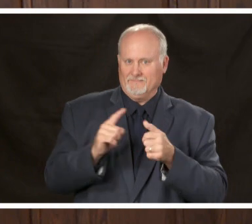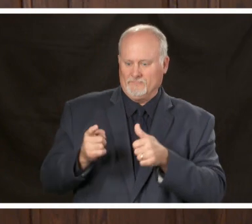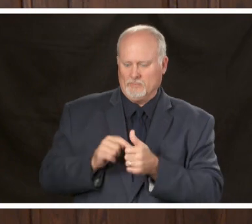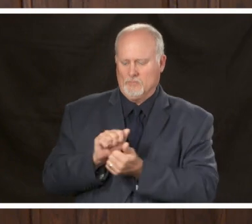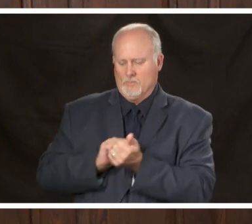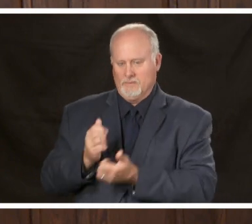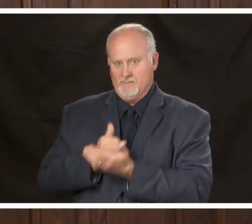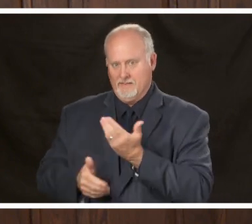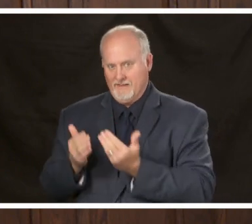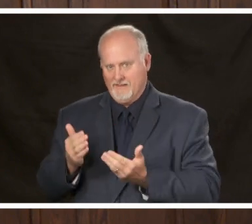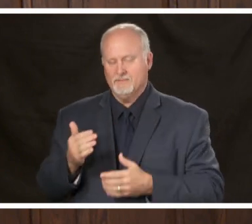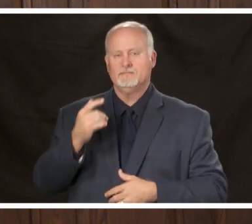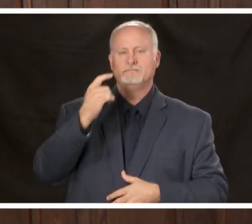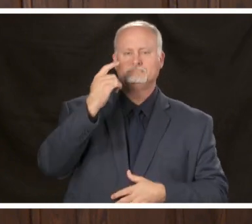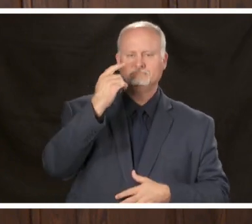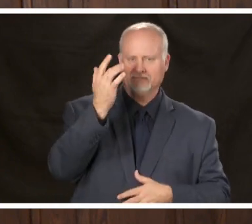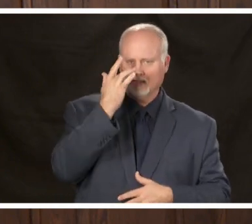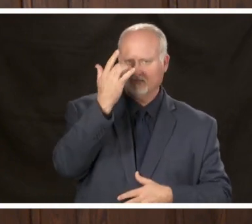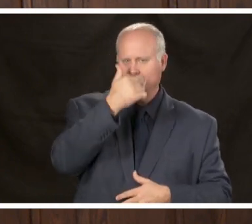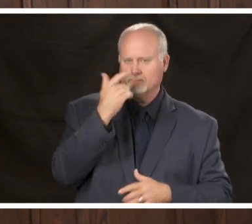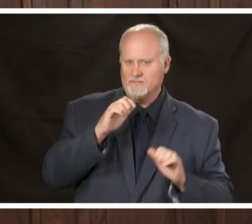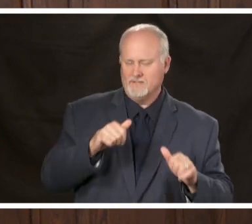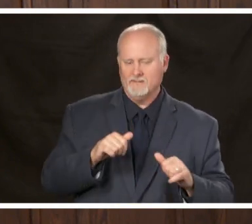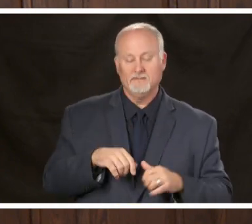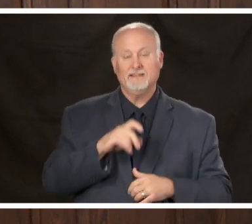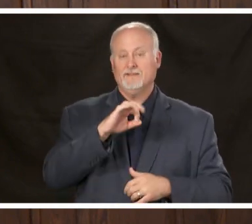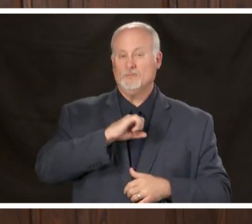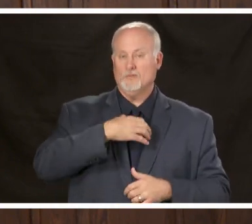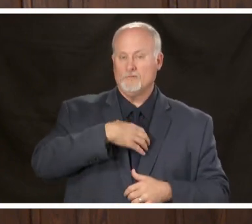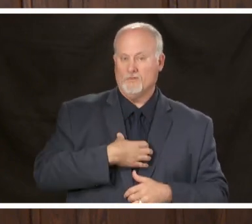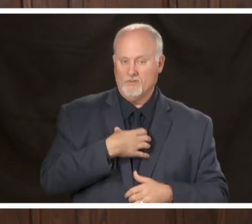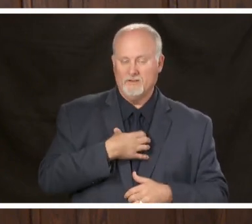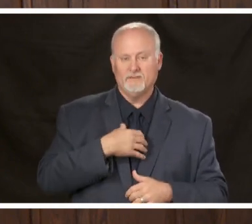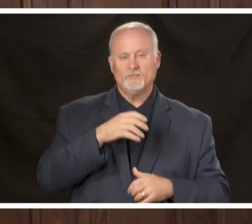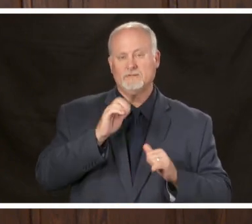cover your sneezes or coughs with a tissue or the inside of your elbow and